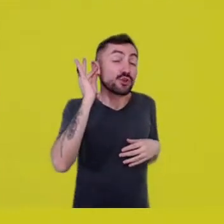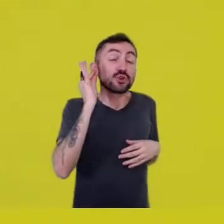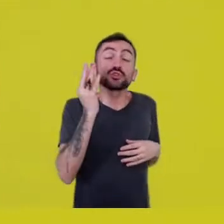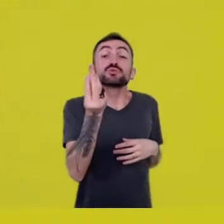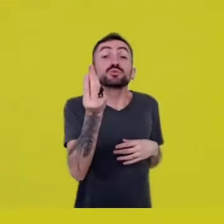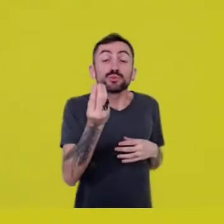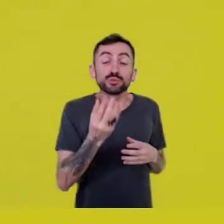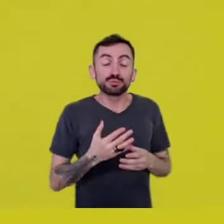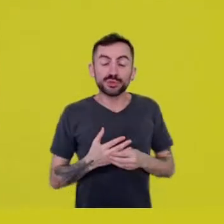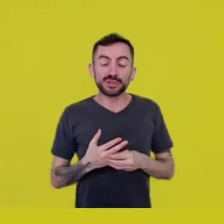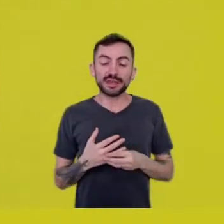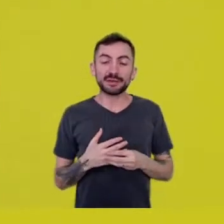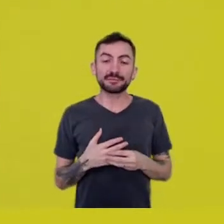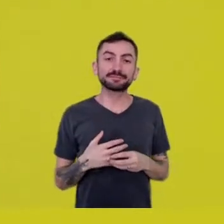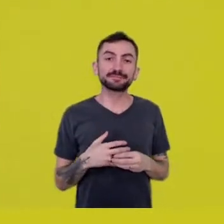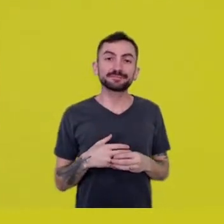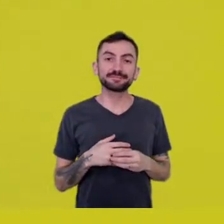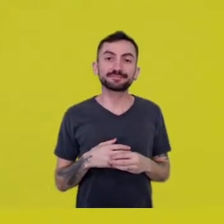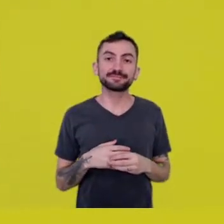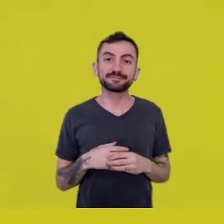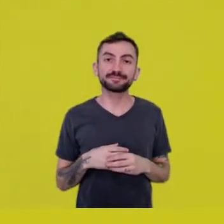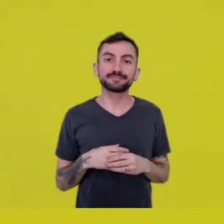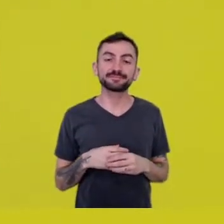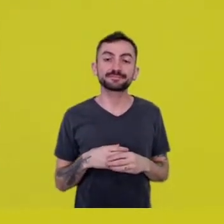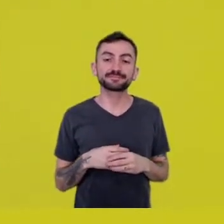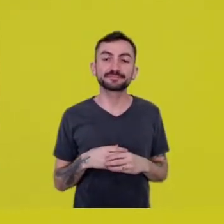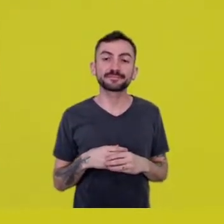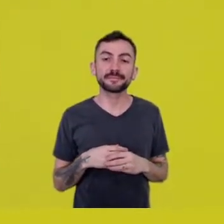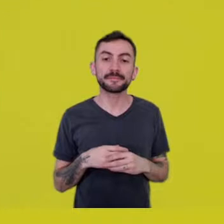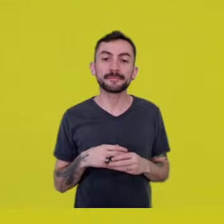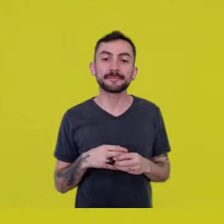it’s so... it’s such...